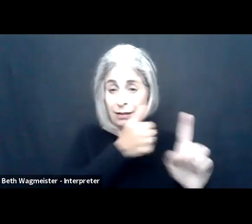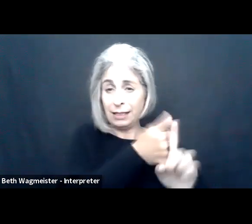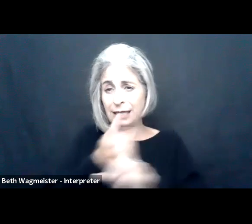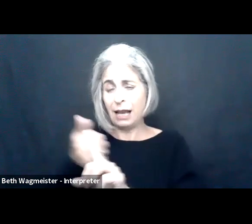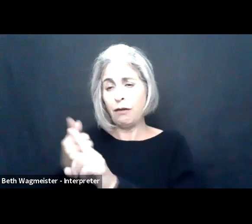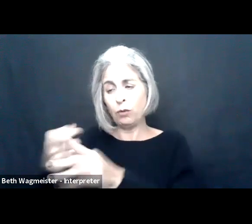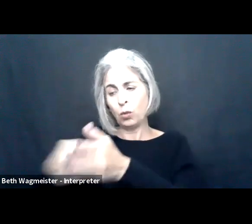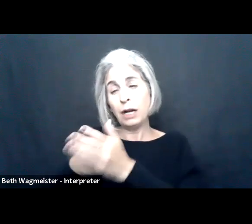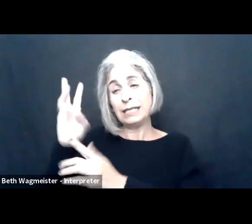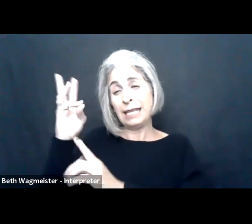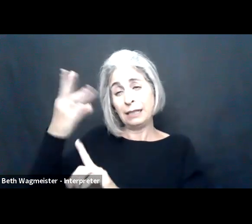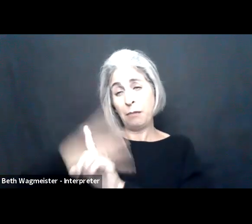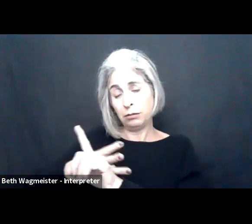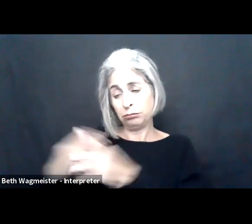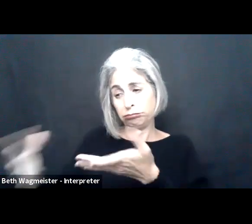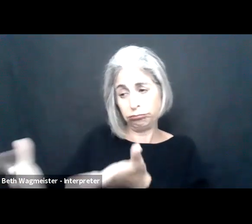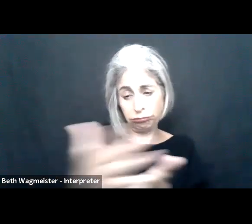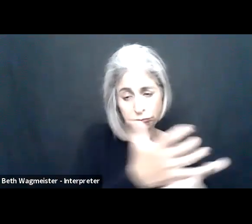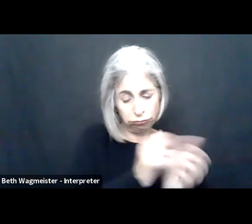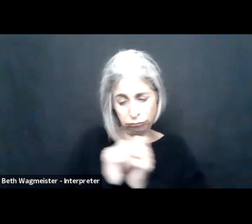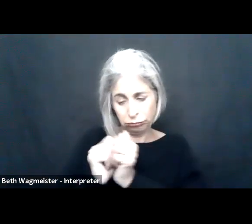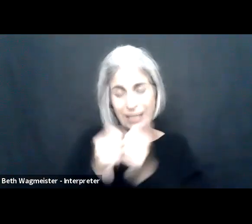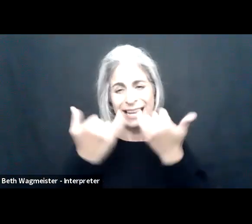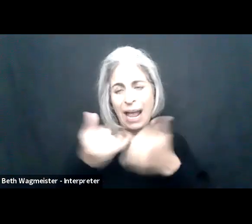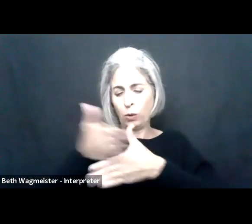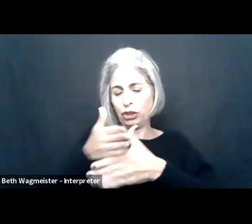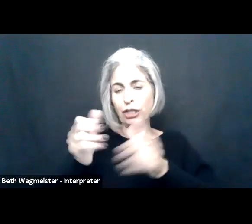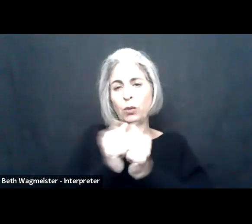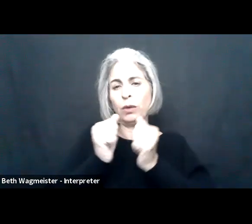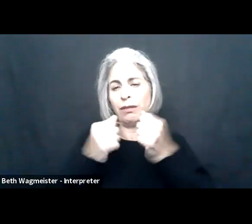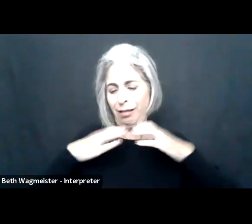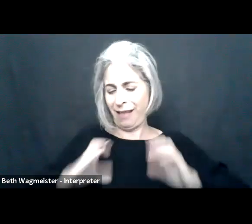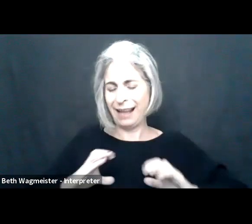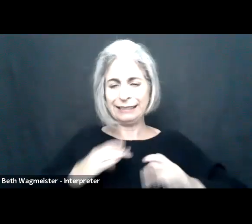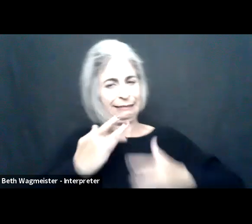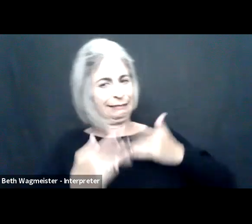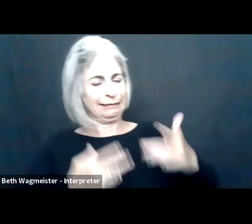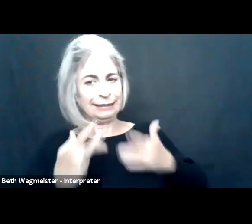months after the pandemic hit. And the study itself took over six months to put together, so we're really